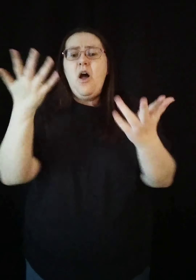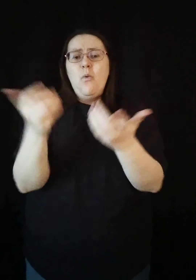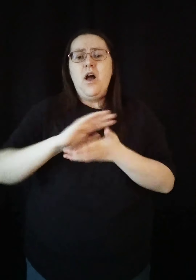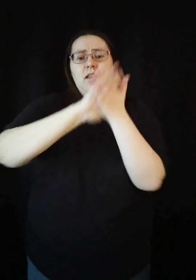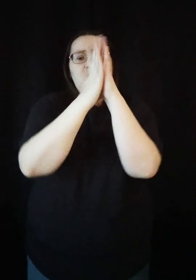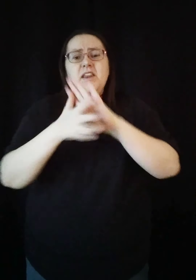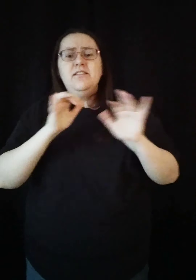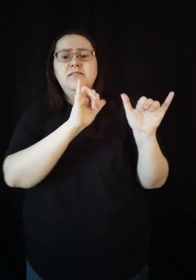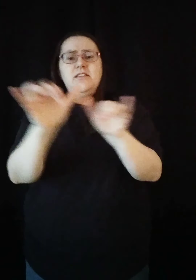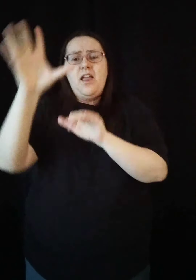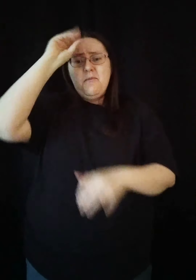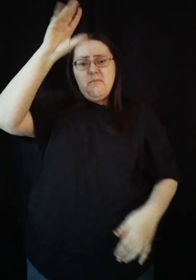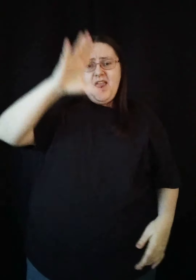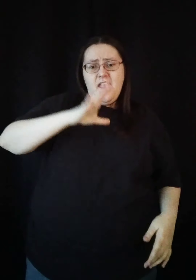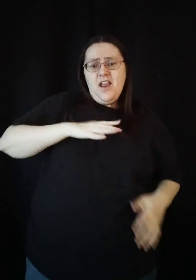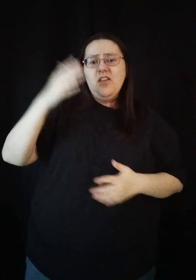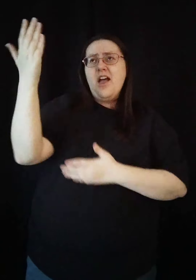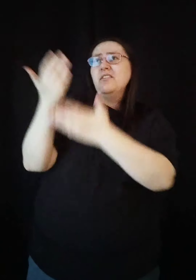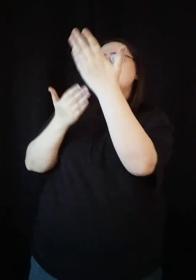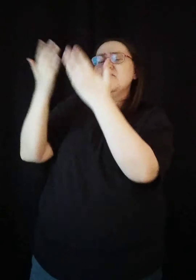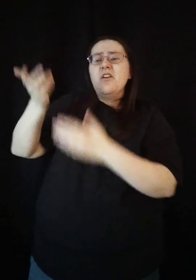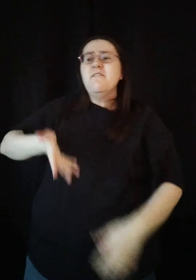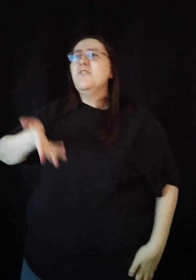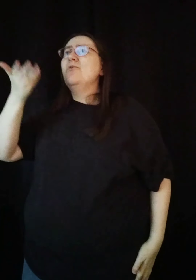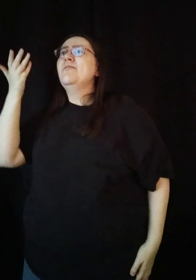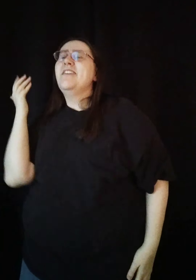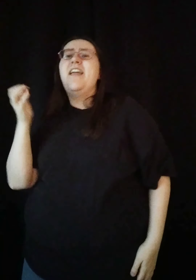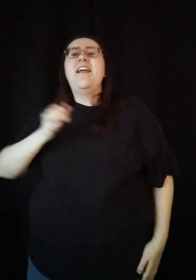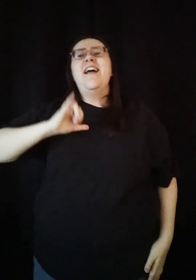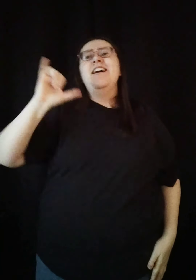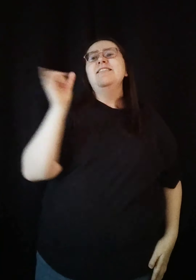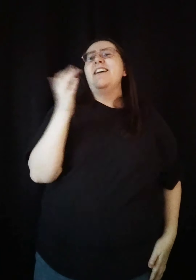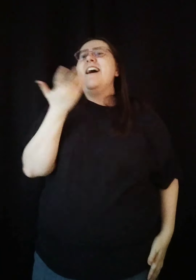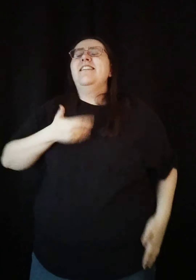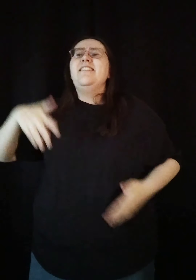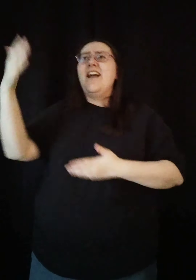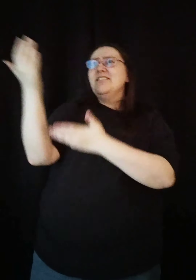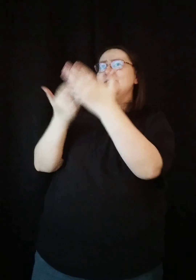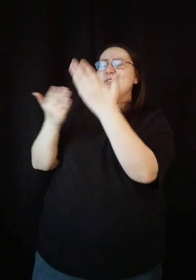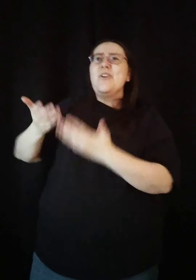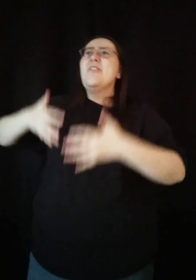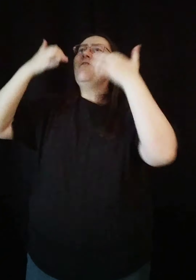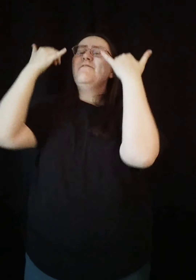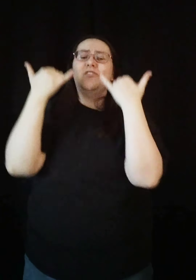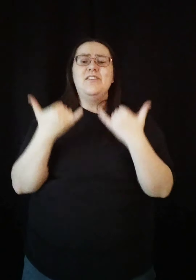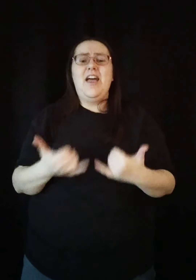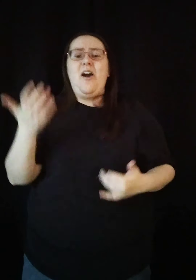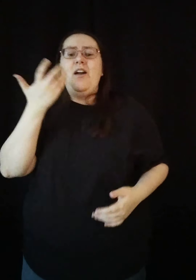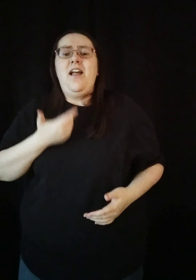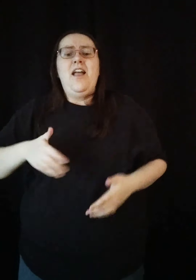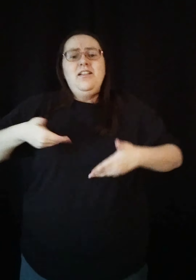I wanna be the same man that'll serve You then Like I serve you now